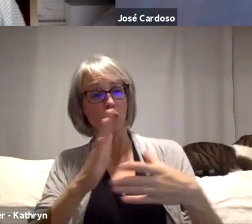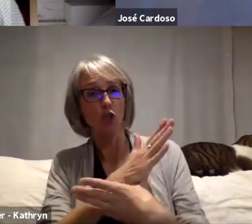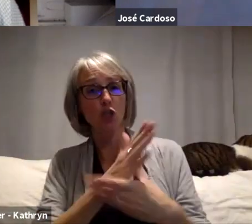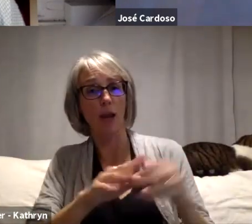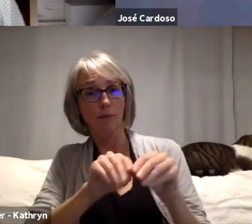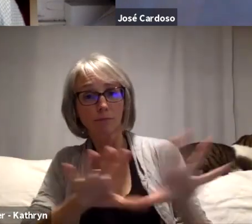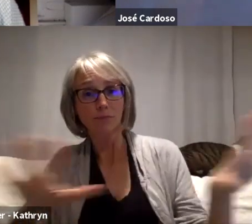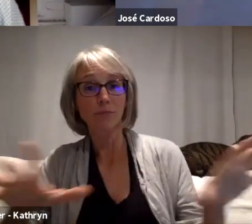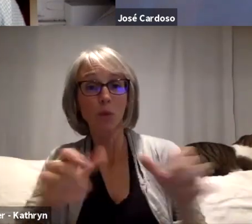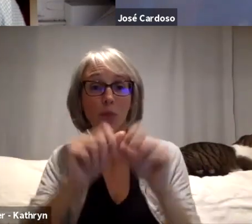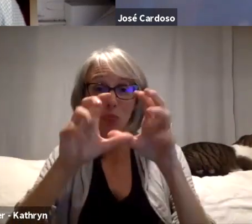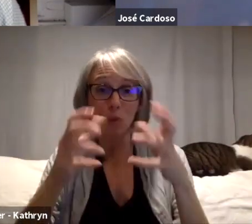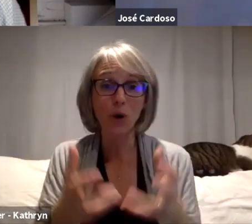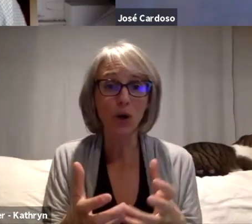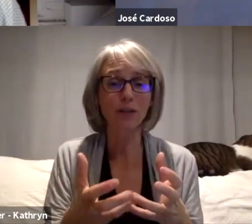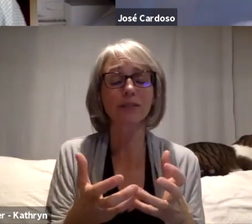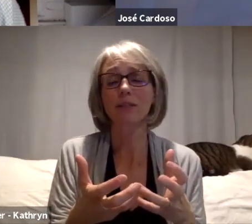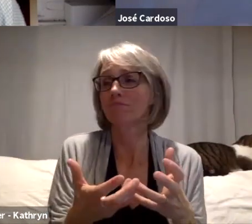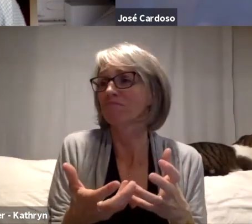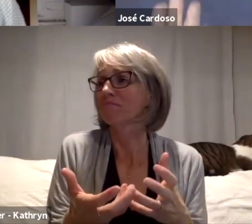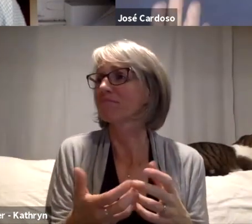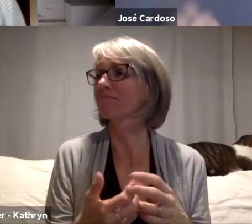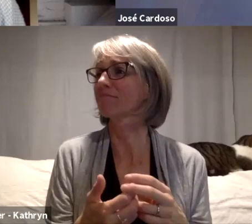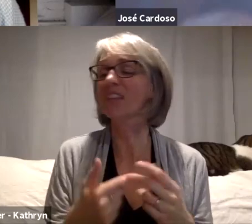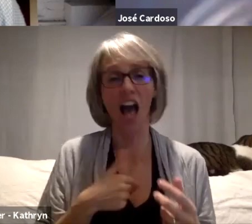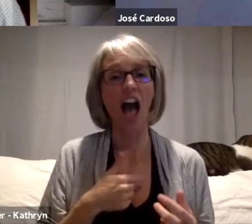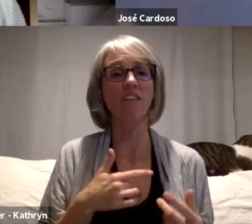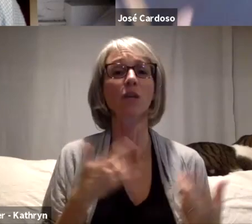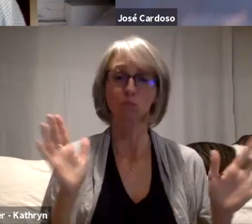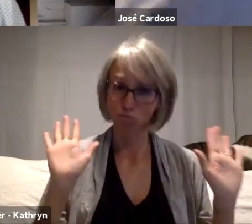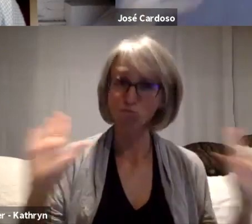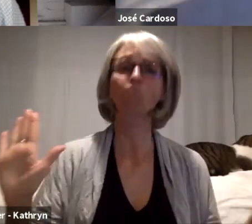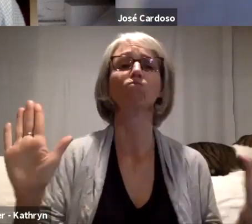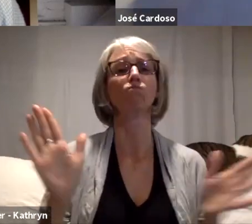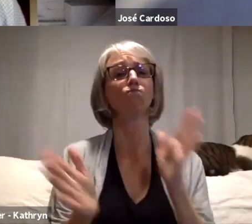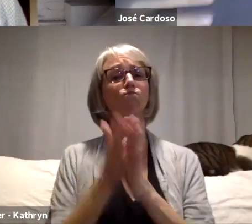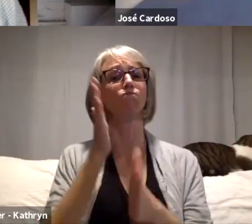but I feel that I've done my part. But, as I say,